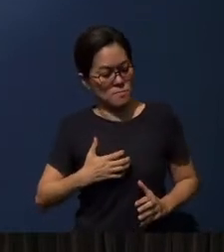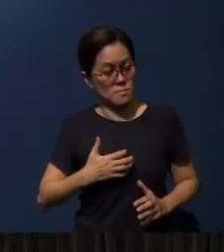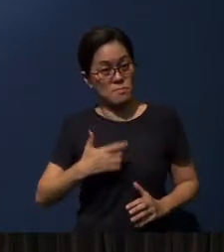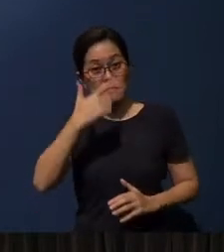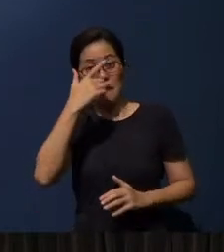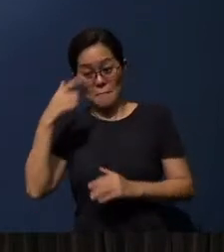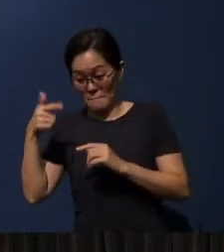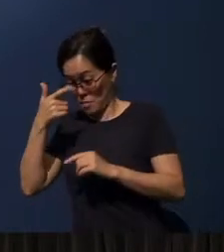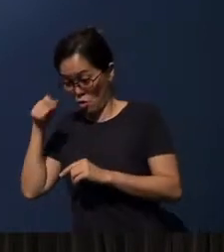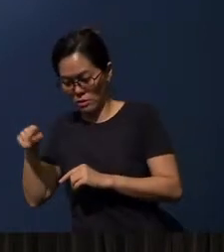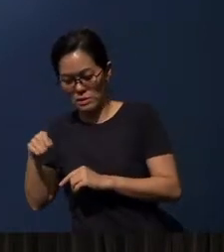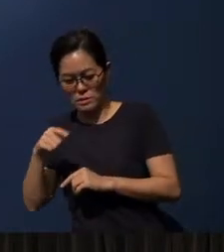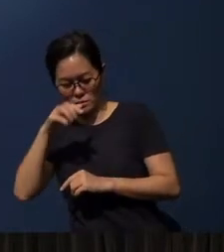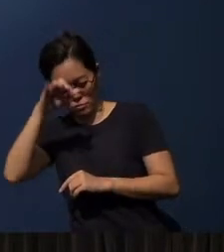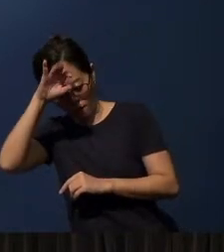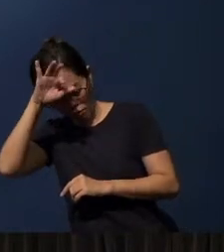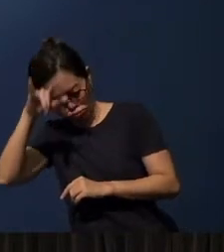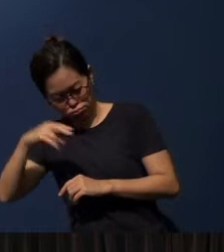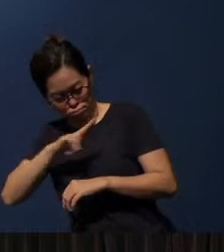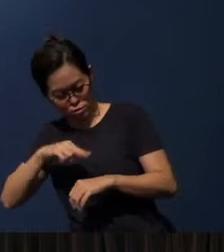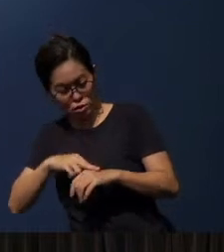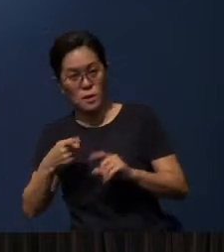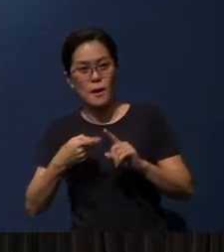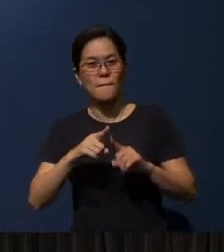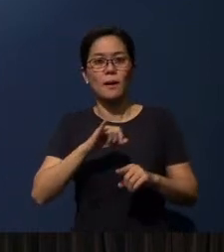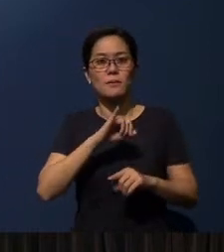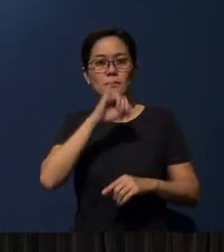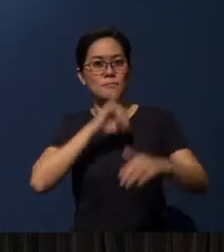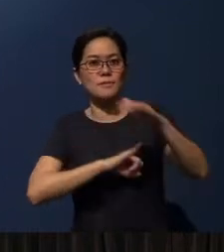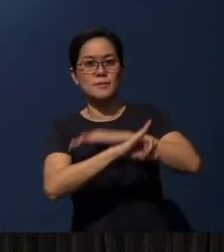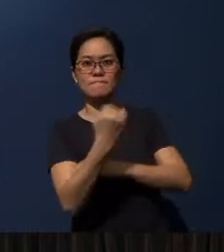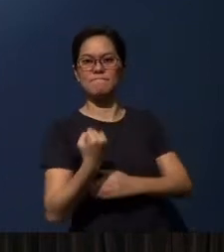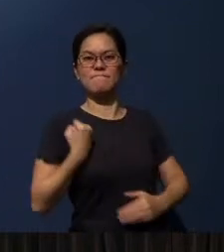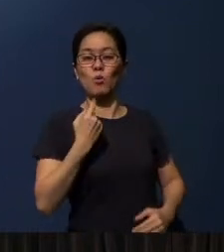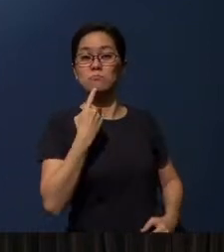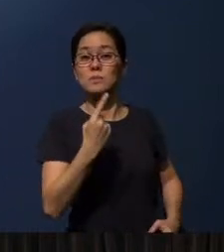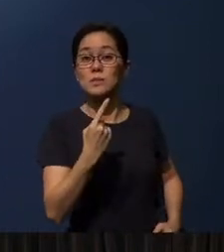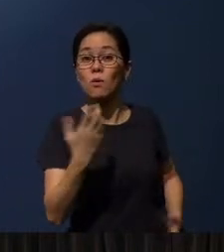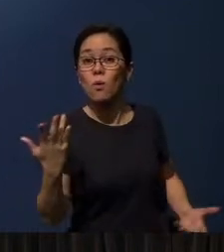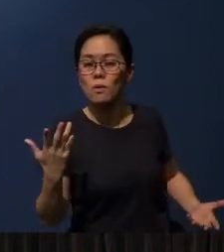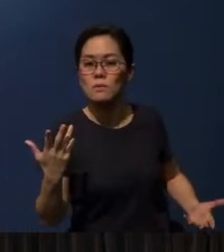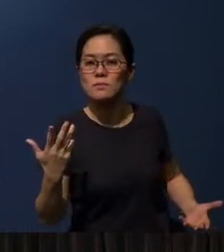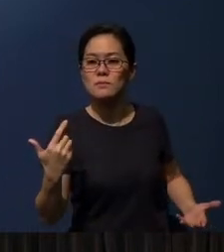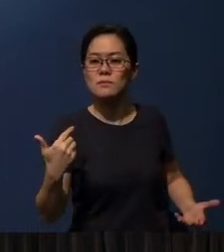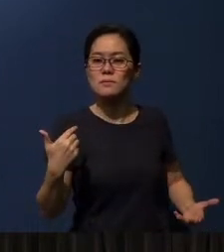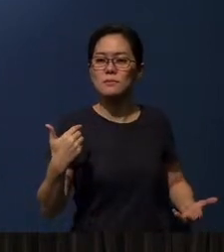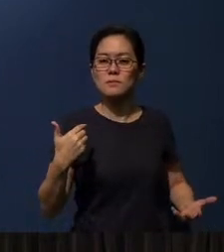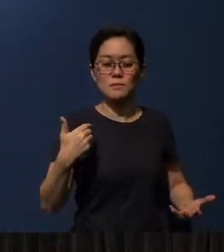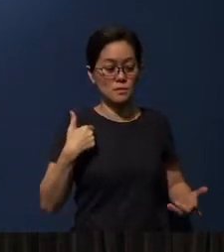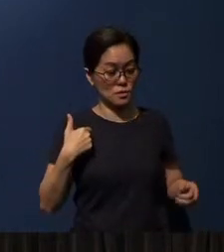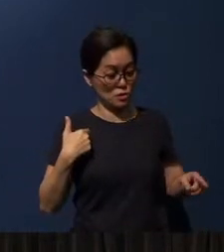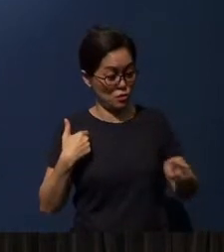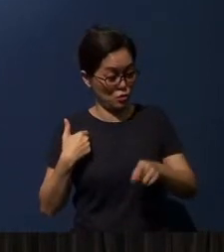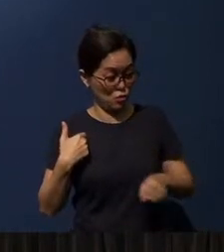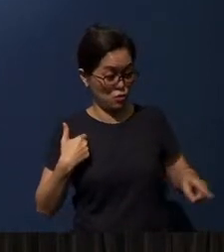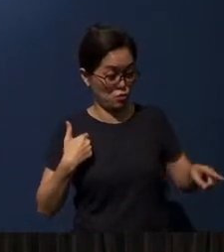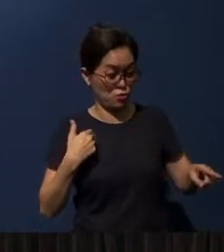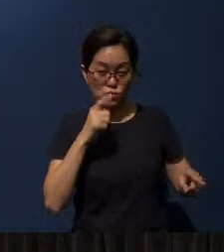But Isaiah is very bold and says: ‘I was found by those who did not seek Me;